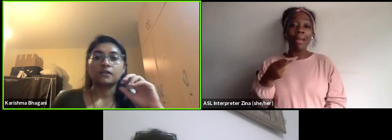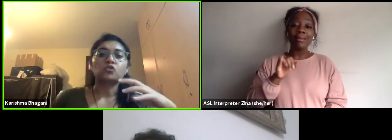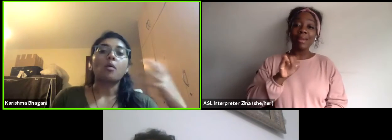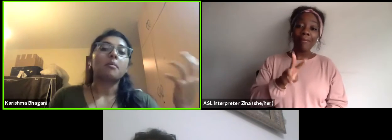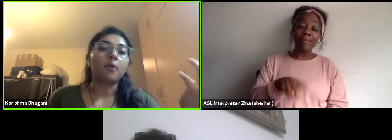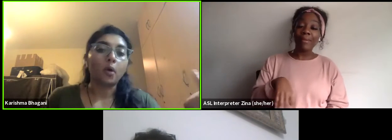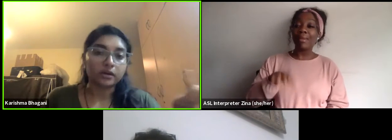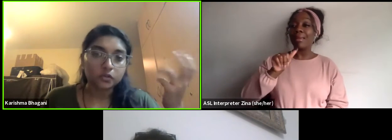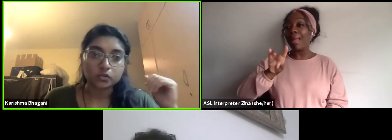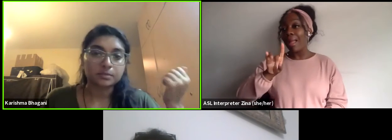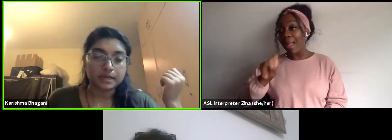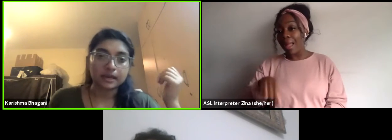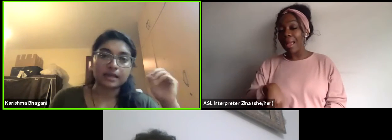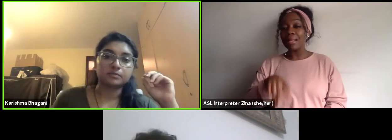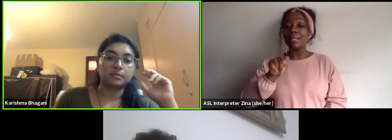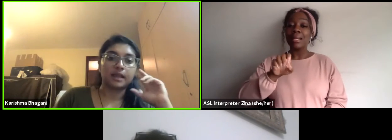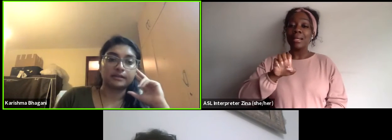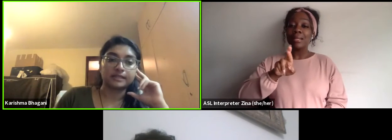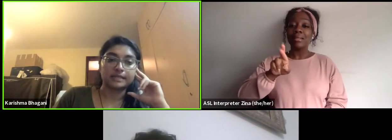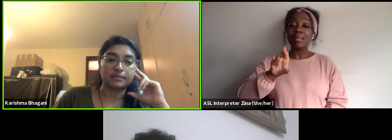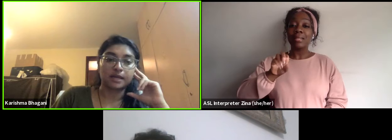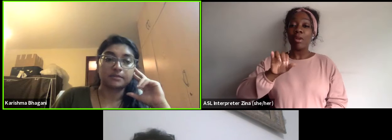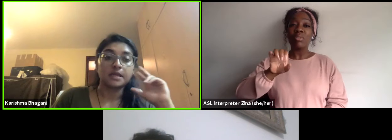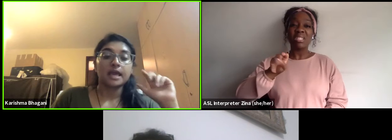The trauma porn so to speak as people like to say sometimes.